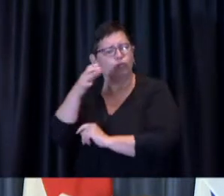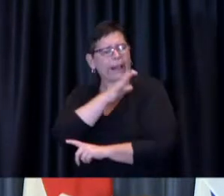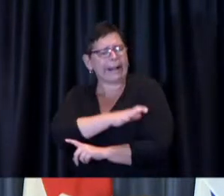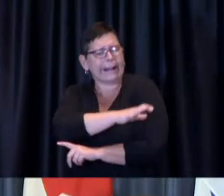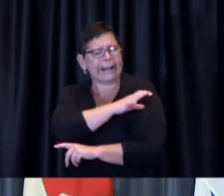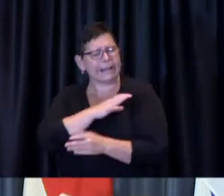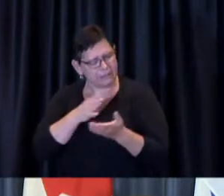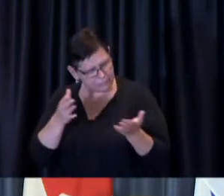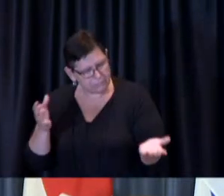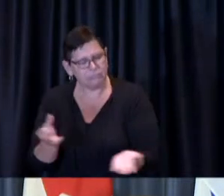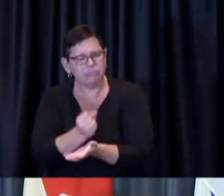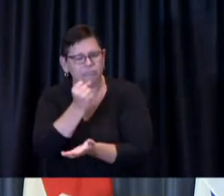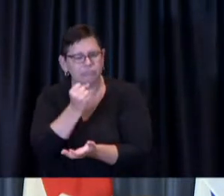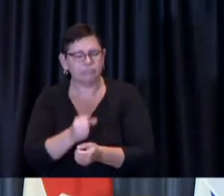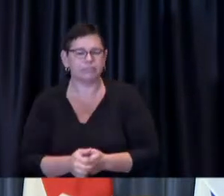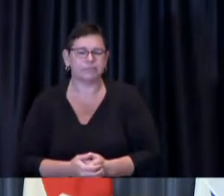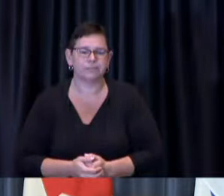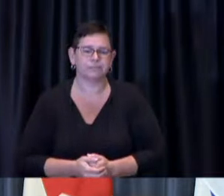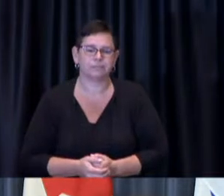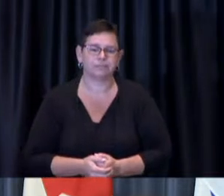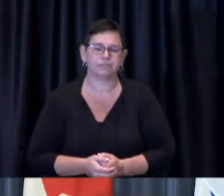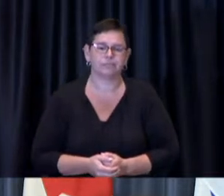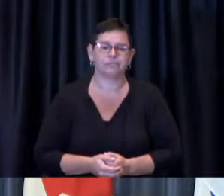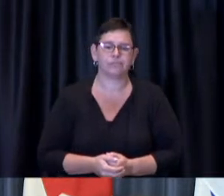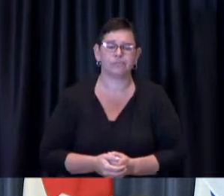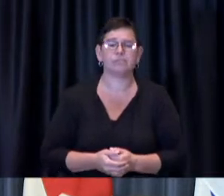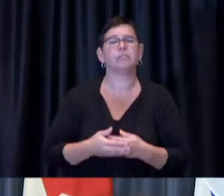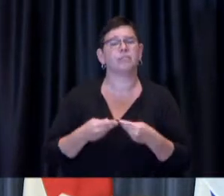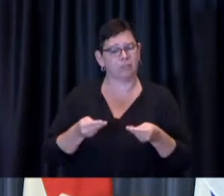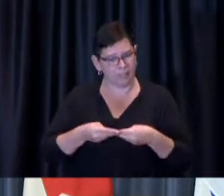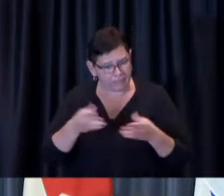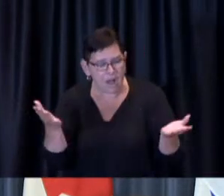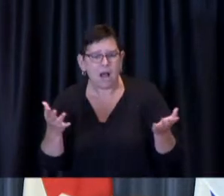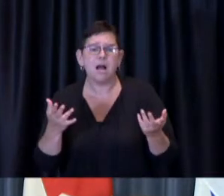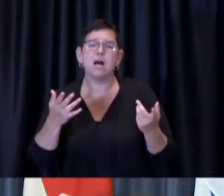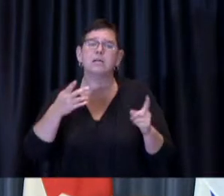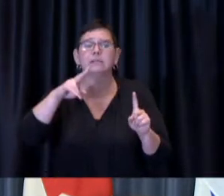The work to deliver second doses to our homebound residents is also continuing successfully.